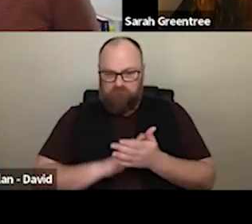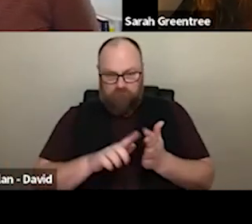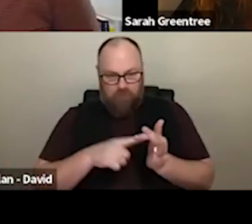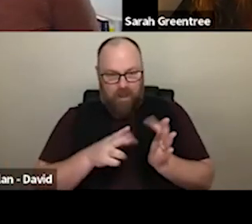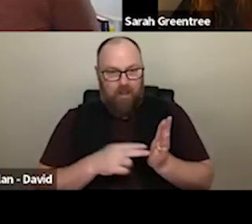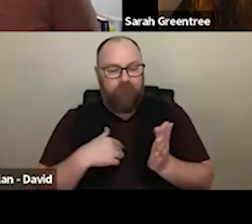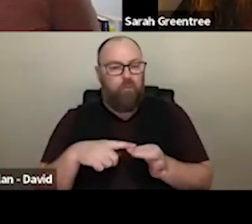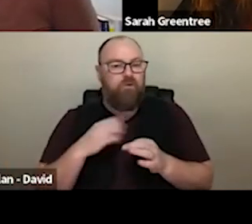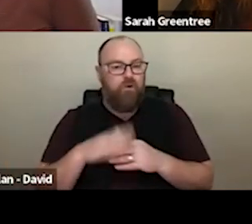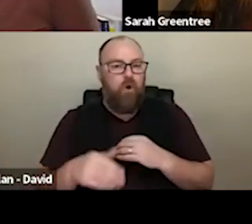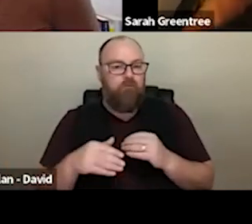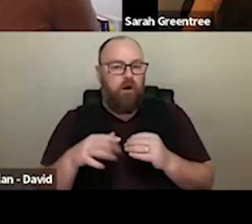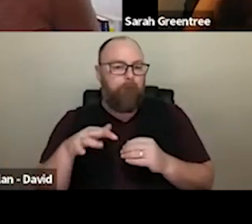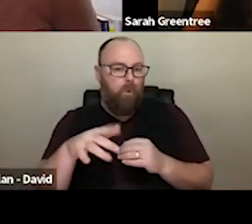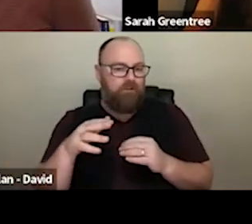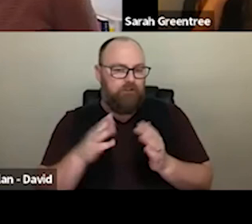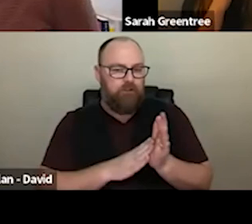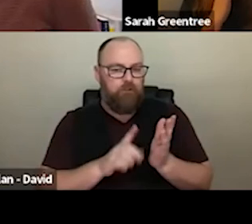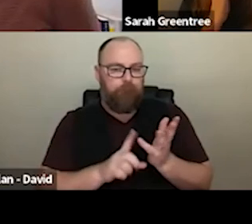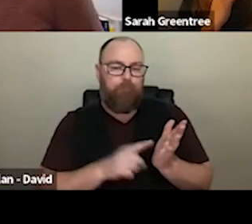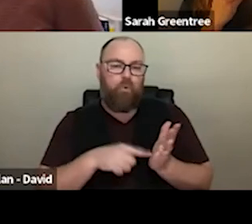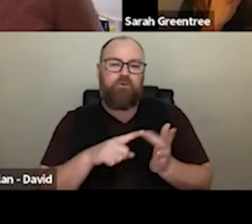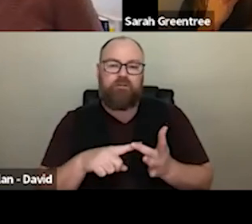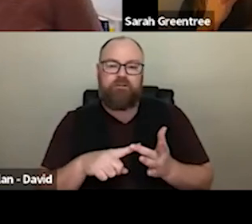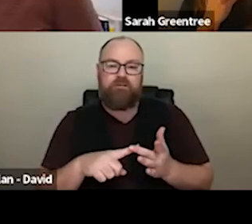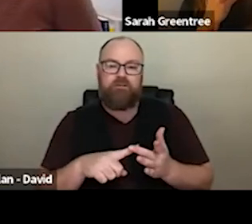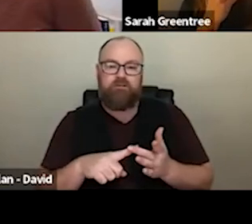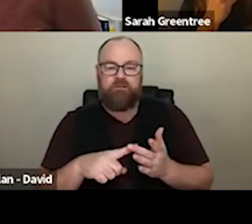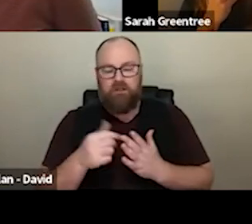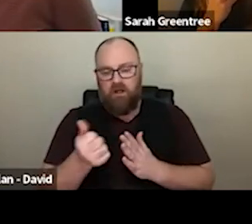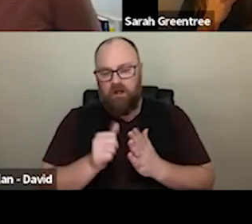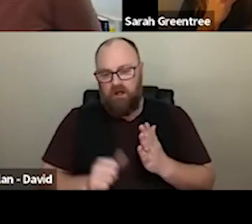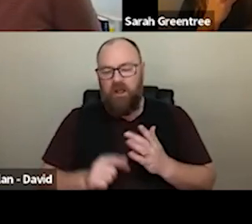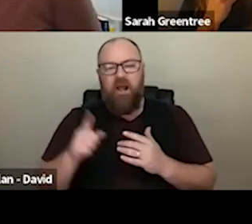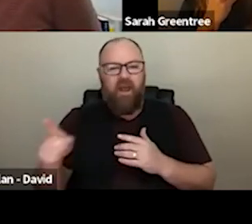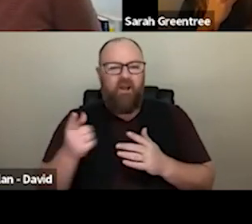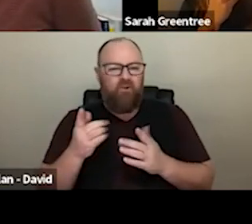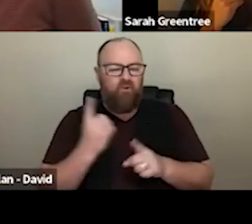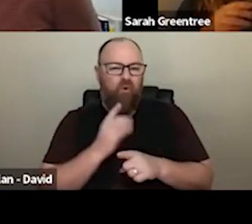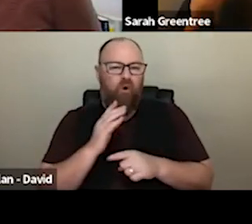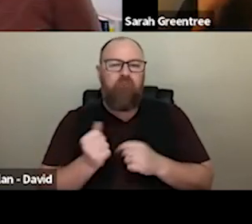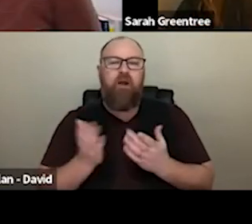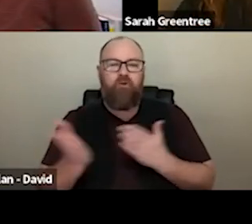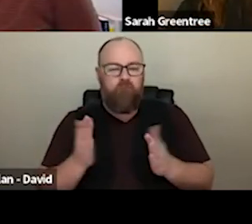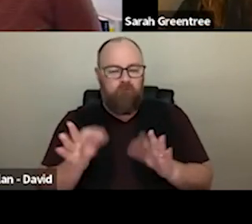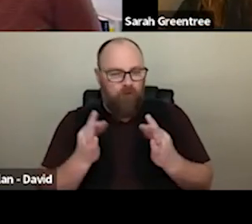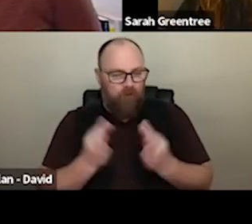oh, in fact Well, it's just talk. It talks about service organizations. covered. In fact it talks about And so I think it's just worth touching on. service organisations, and so I think it is worth touching on. We are